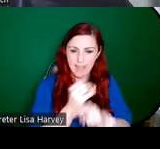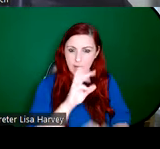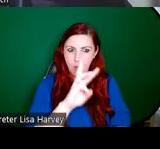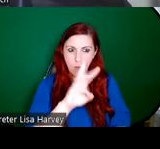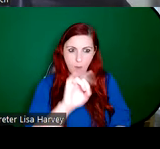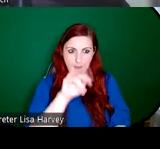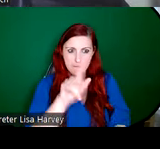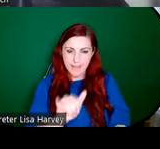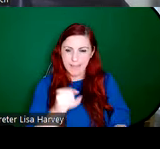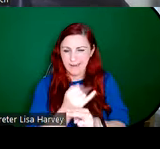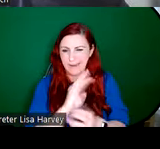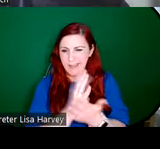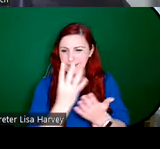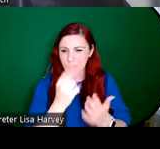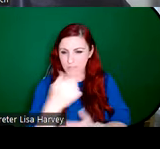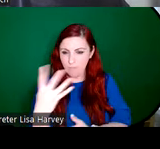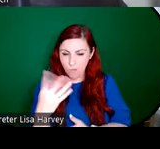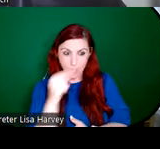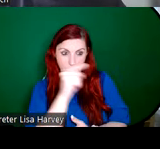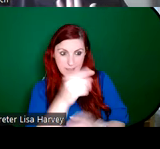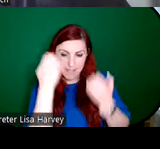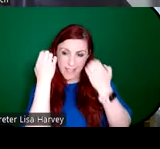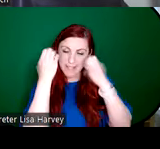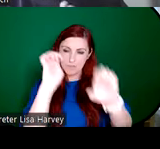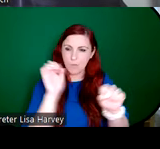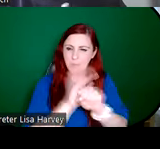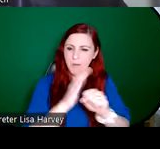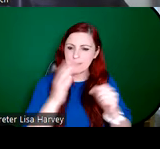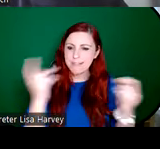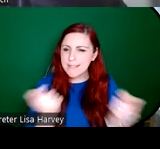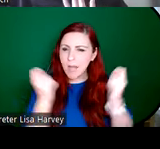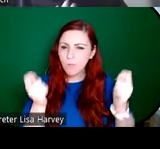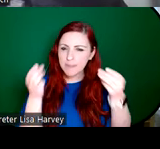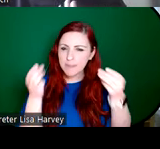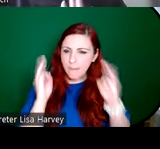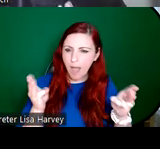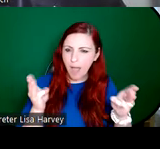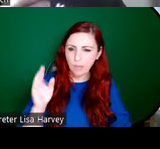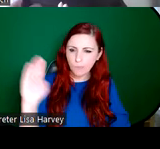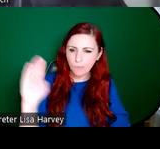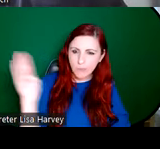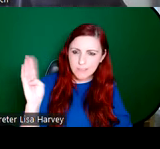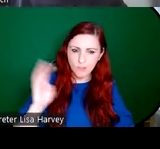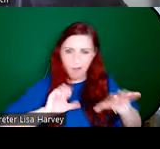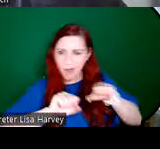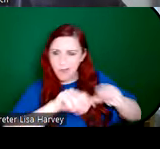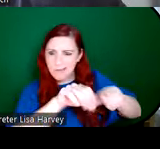was obviously all about the British power, prestige colonization of the British